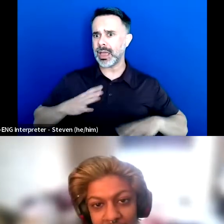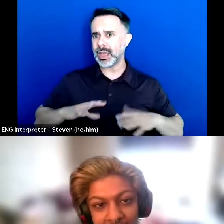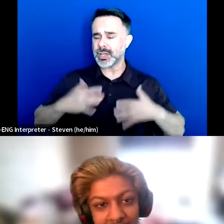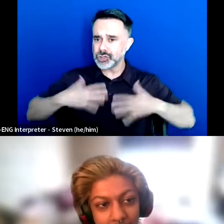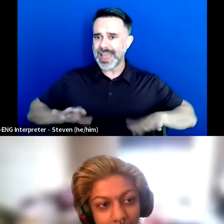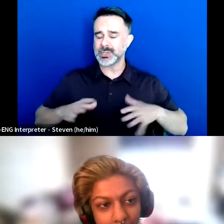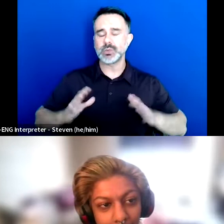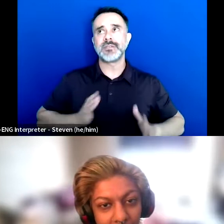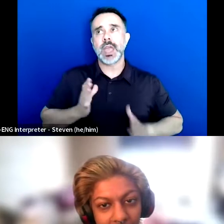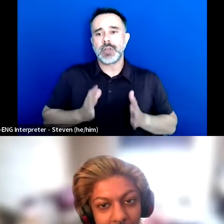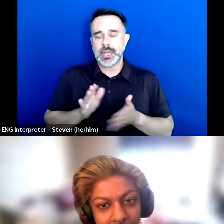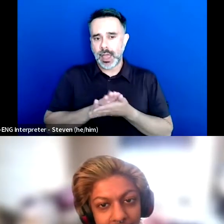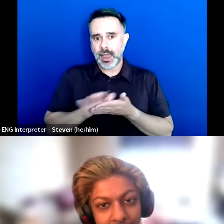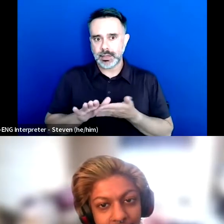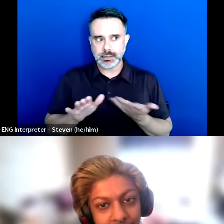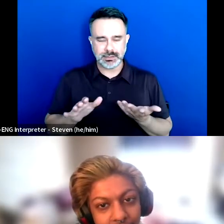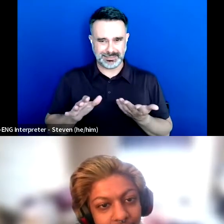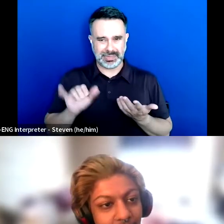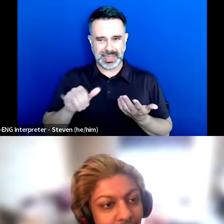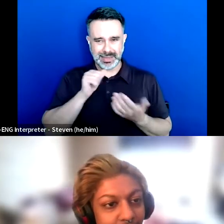And it just made me feel really like I wasn't equal.